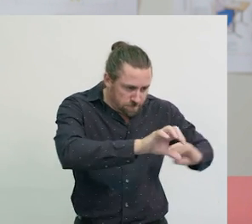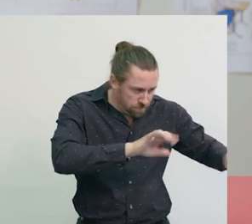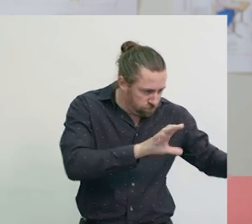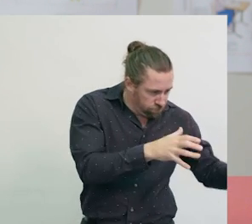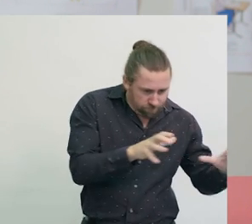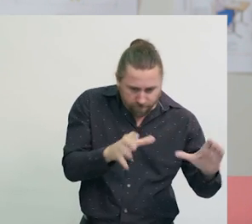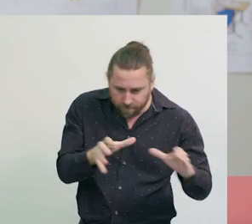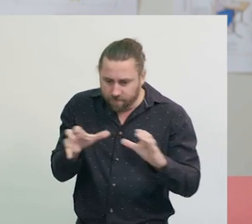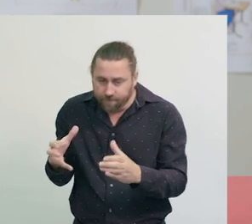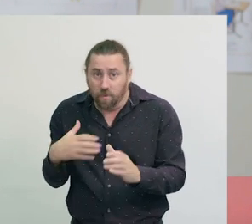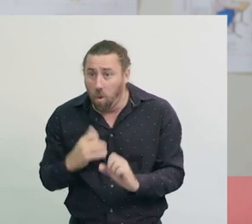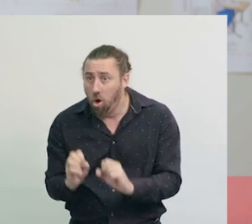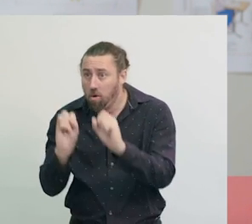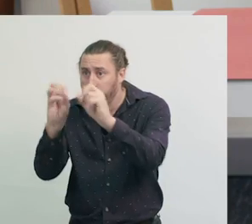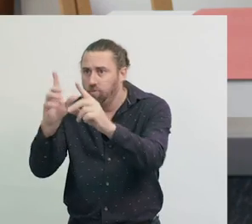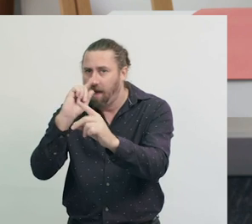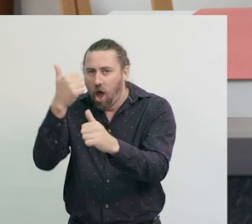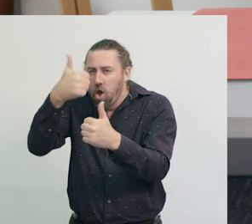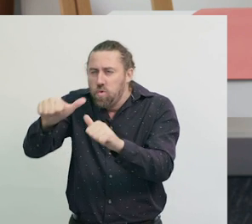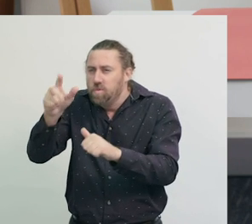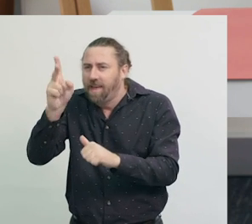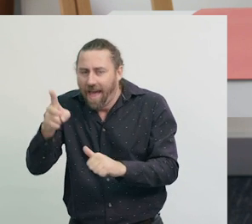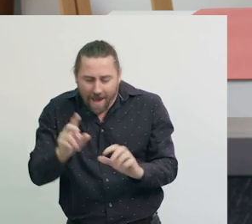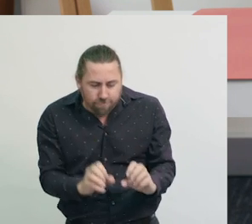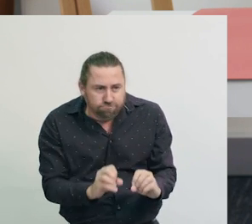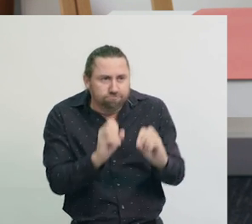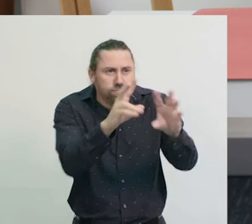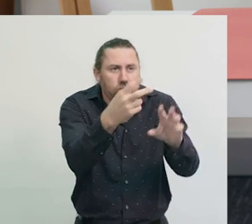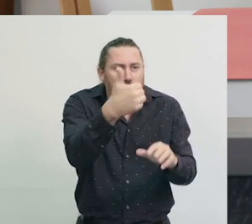factories can use them. Factories can make new paper,